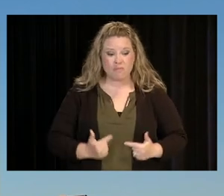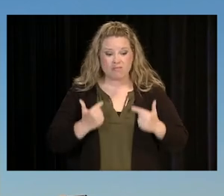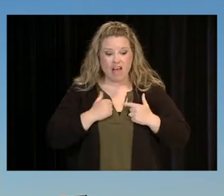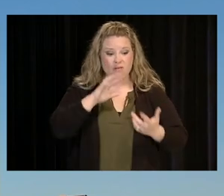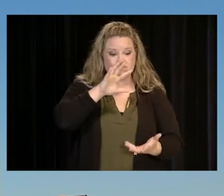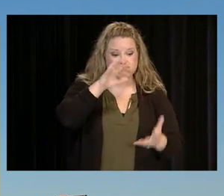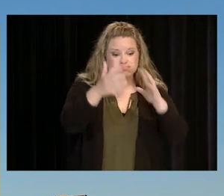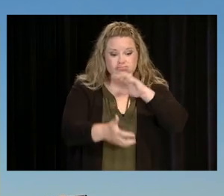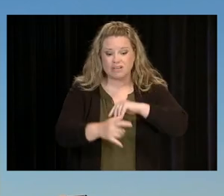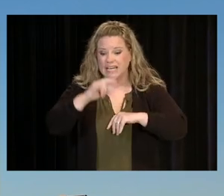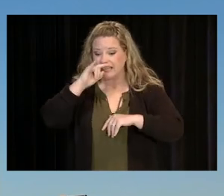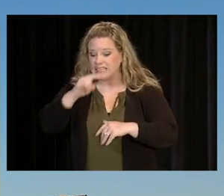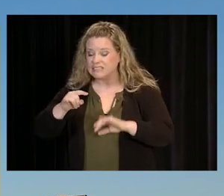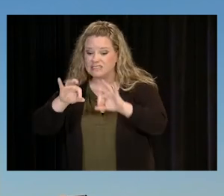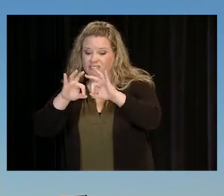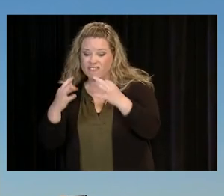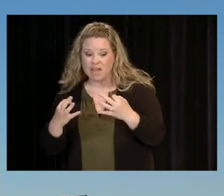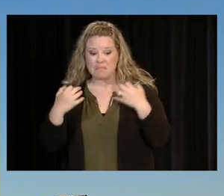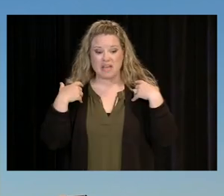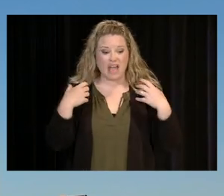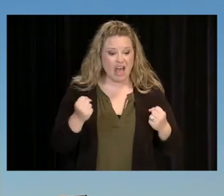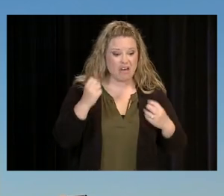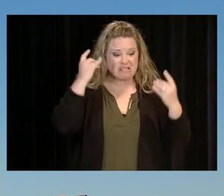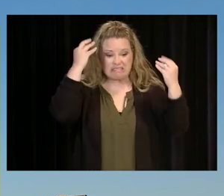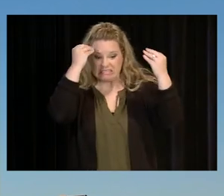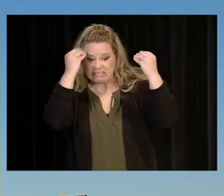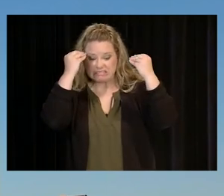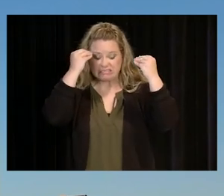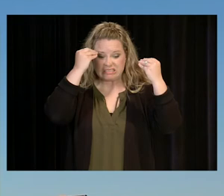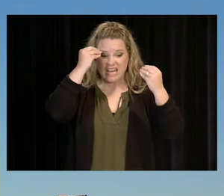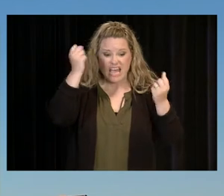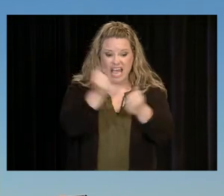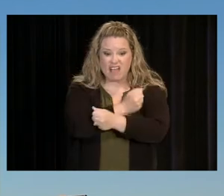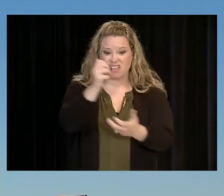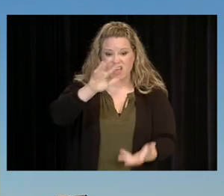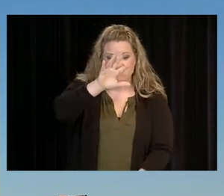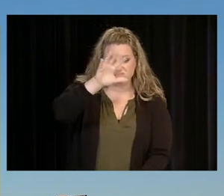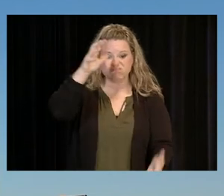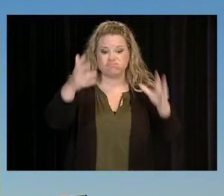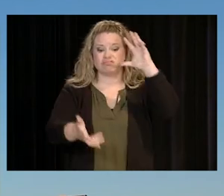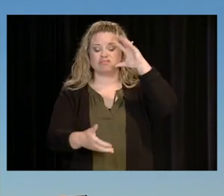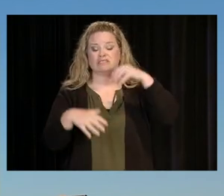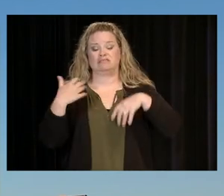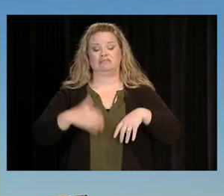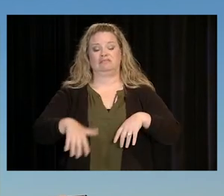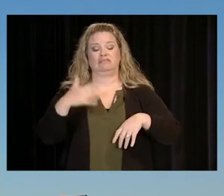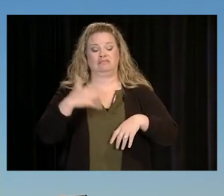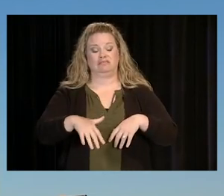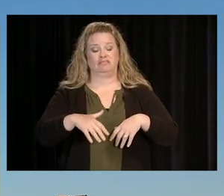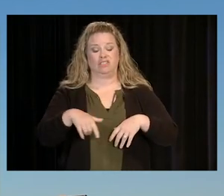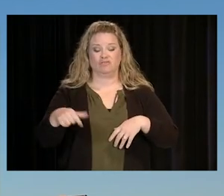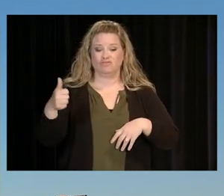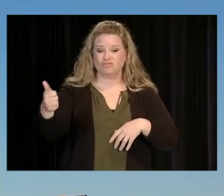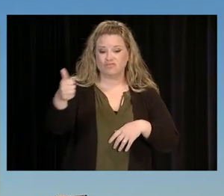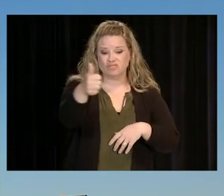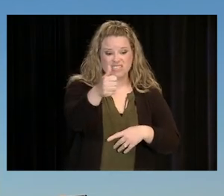KIDS, FAMILY, HEALTH, ALL THROWN UP IN THE AIR. TO BE ABLE TO JUGGLE ALL OF THAT AND GET